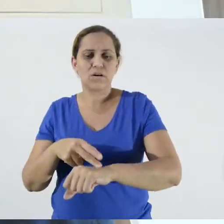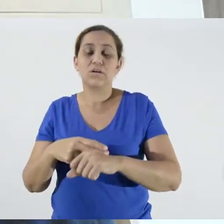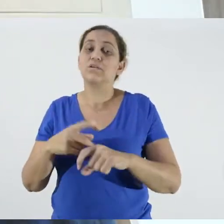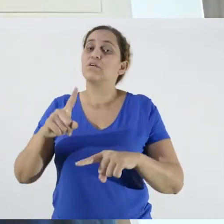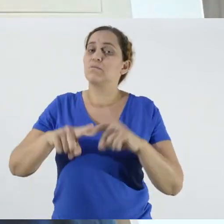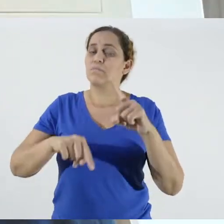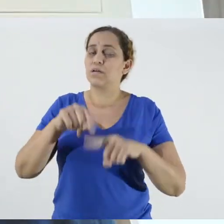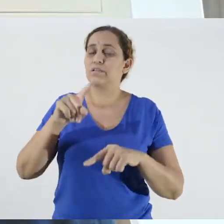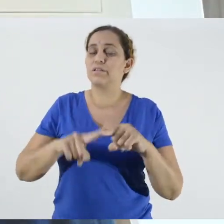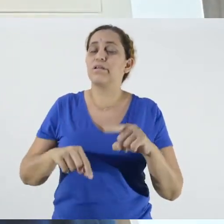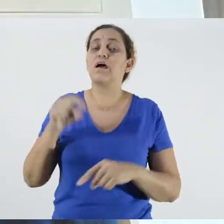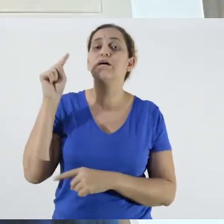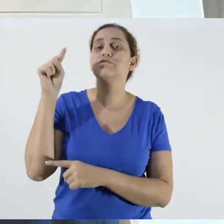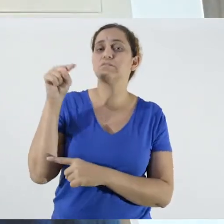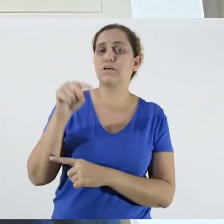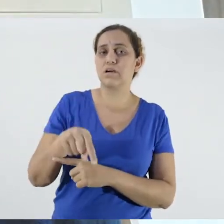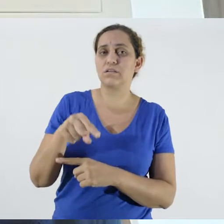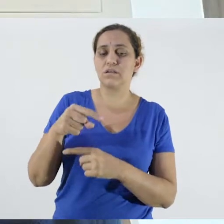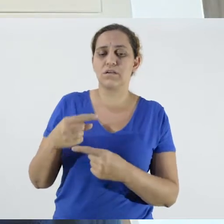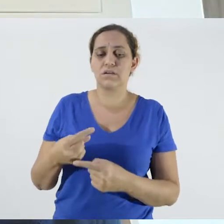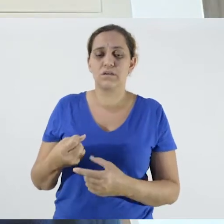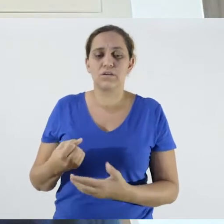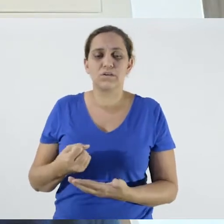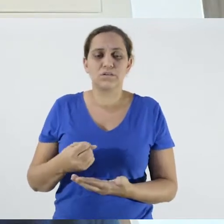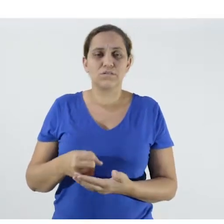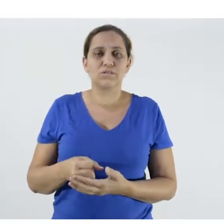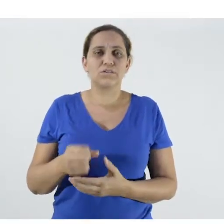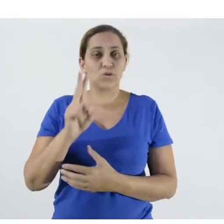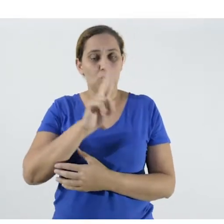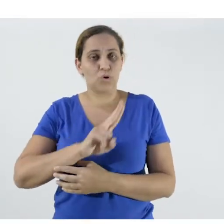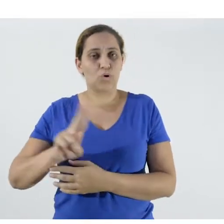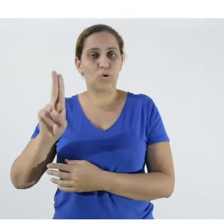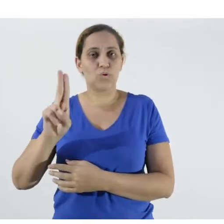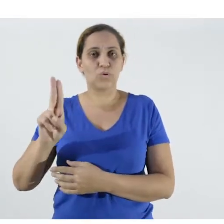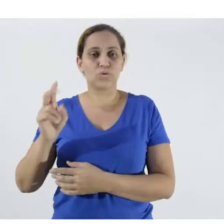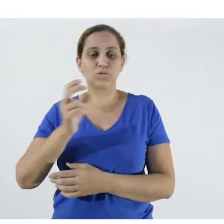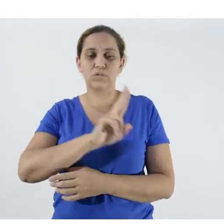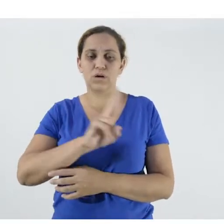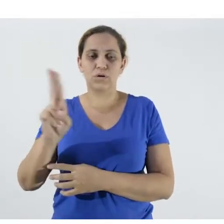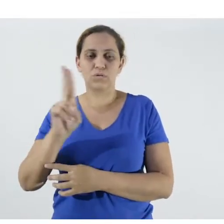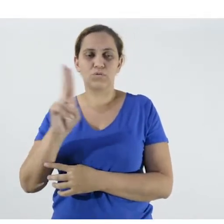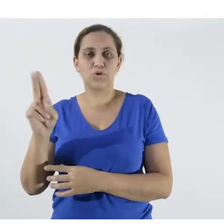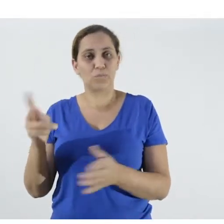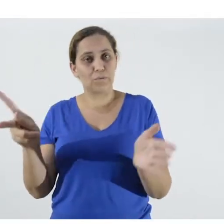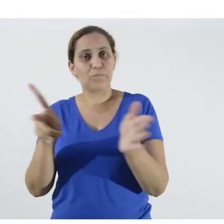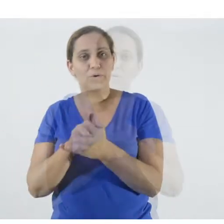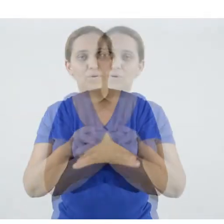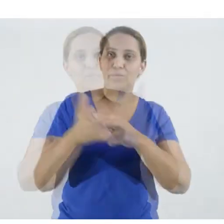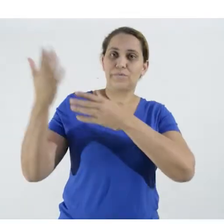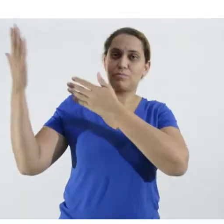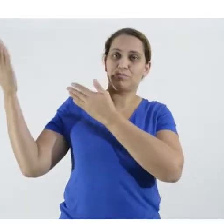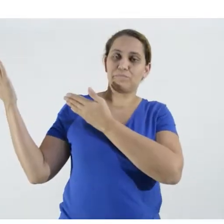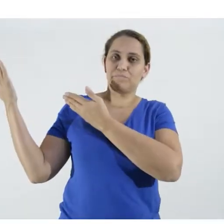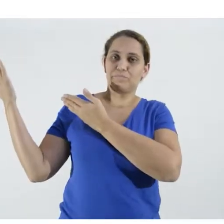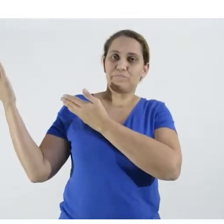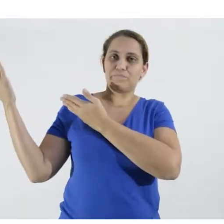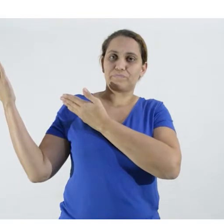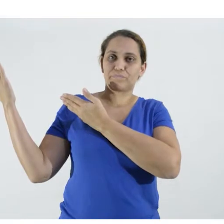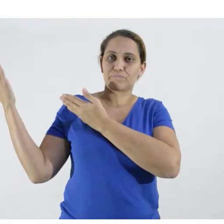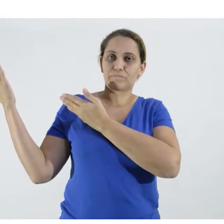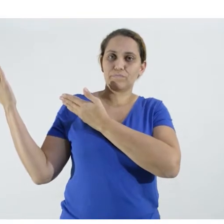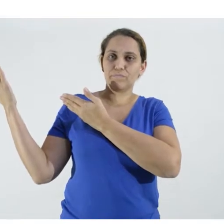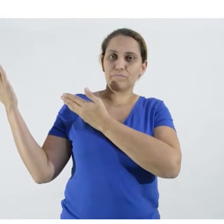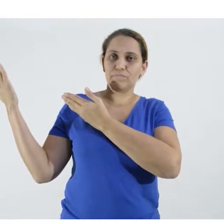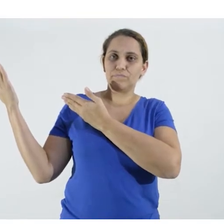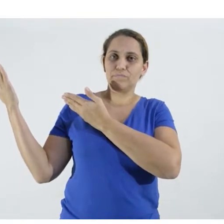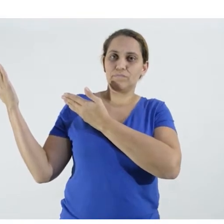We are naming these materials Biosafety Manuals.